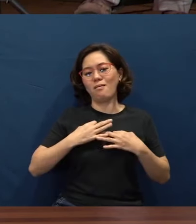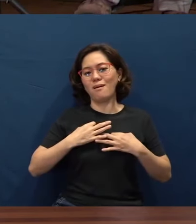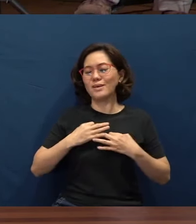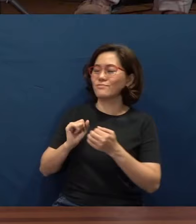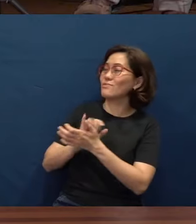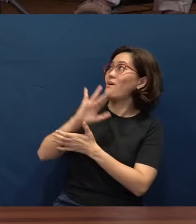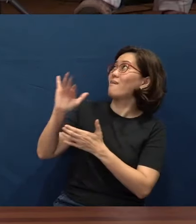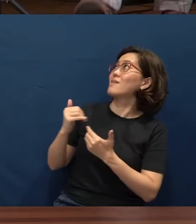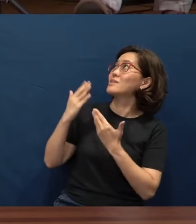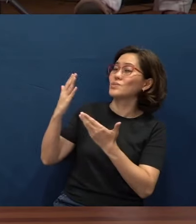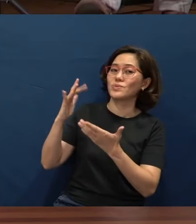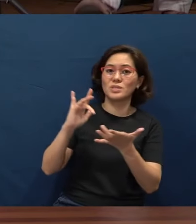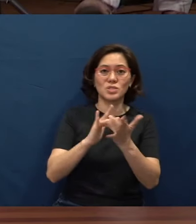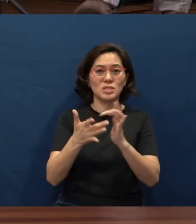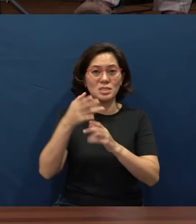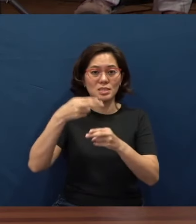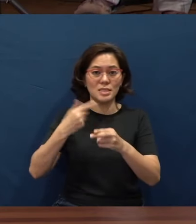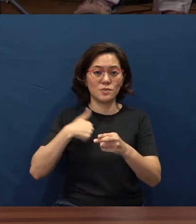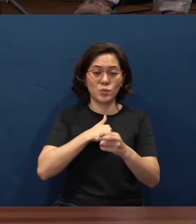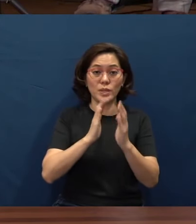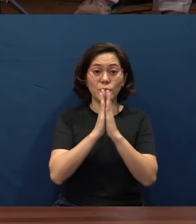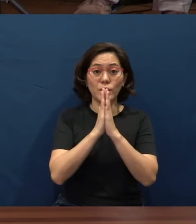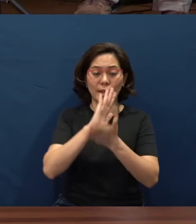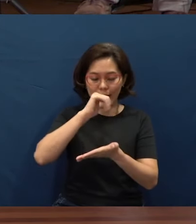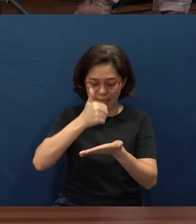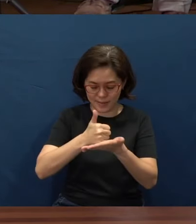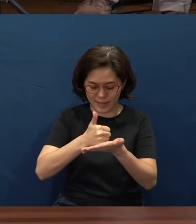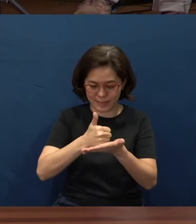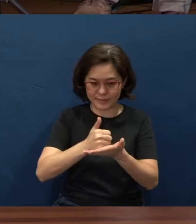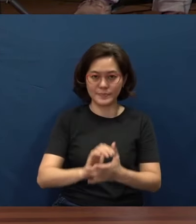In Jesus' name we pray, amen.